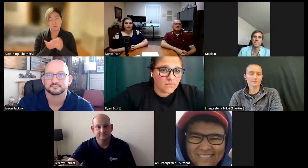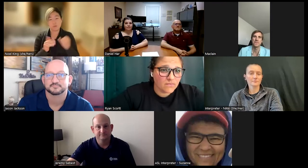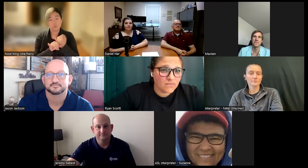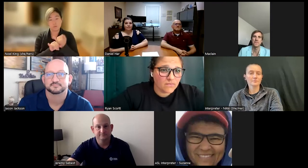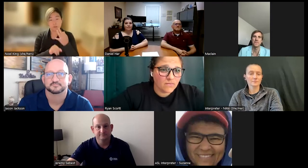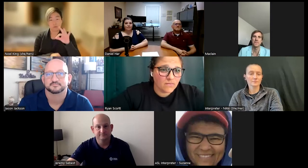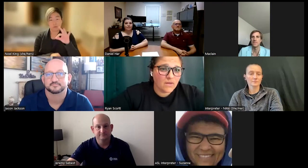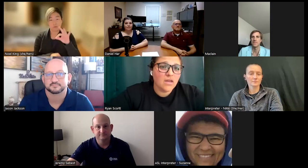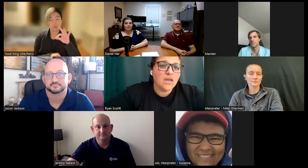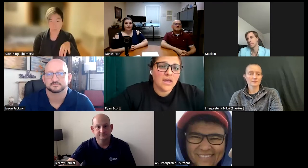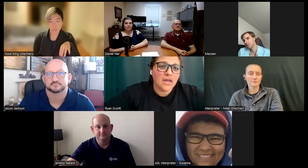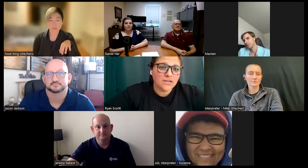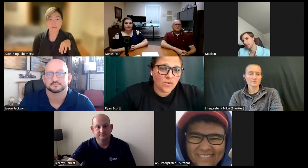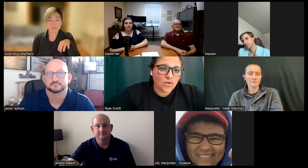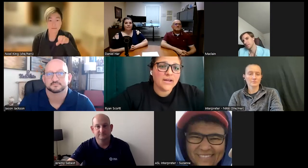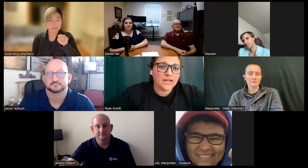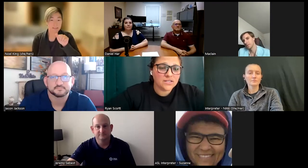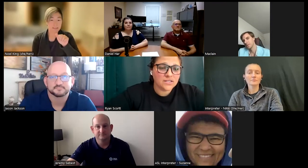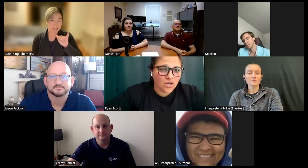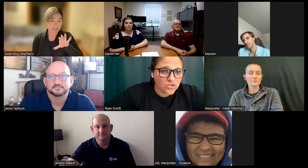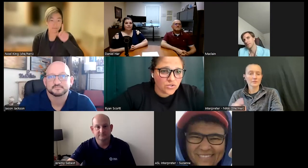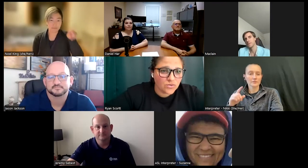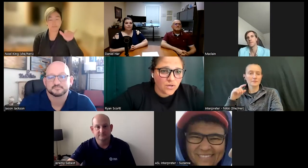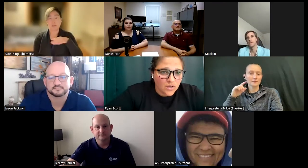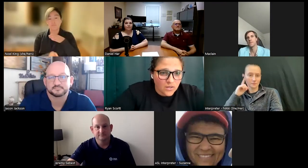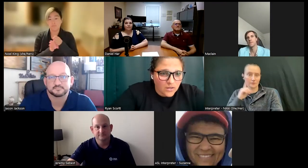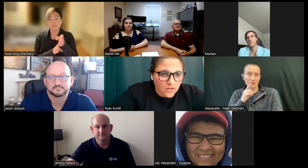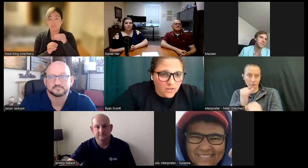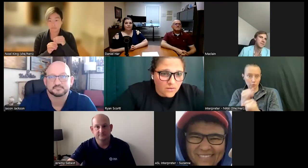And so I did go to